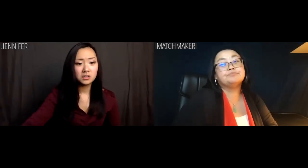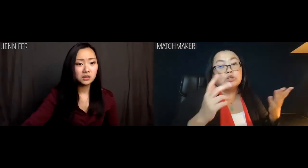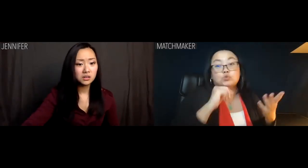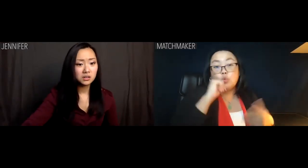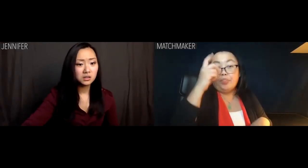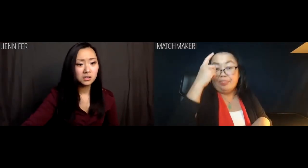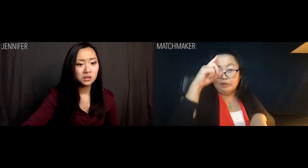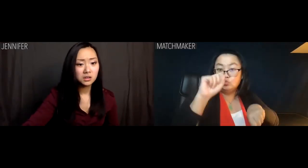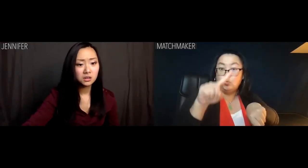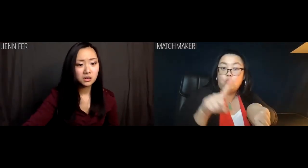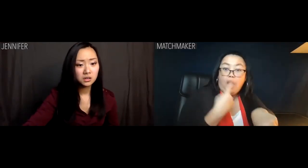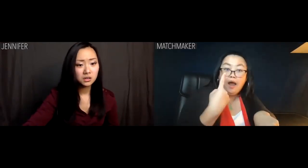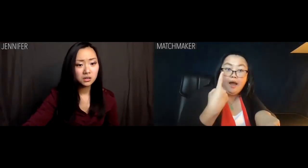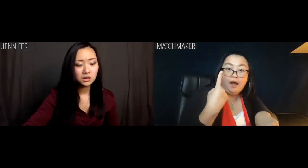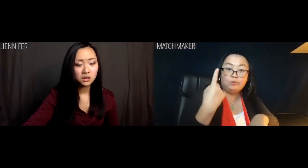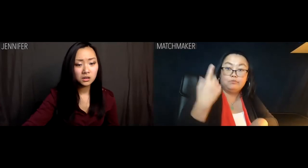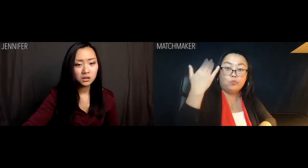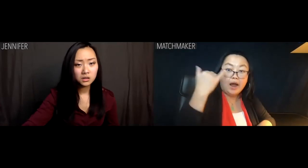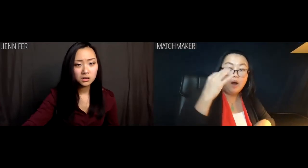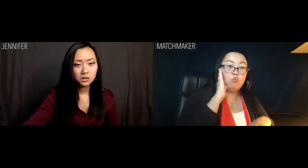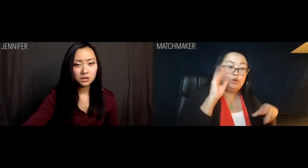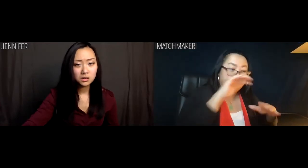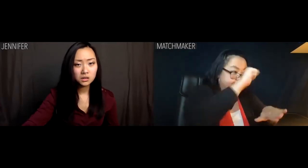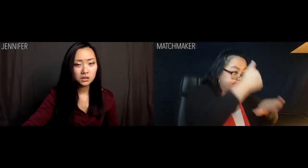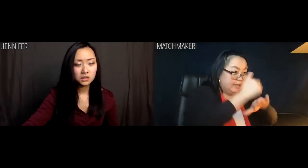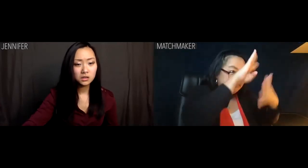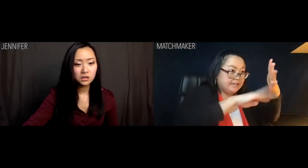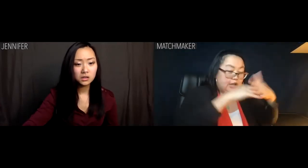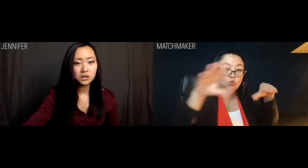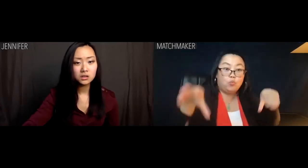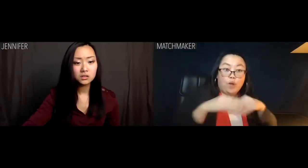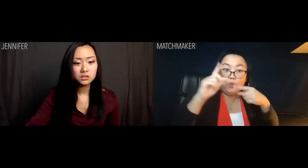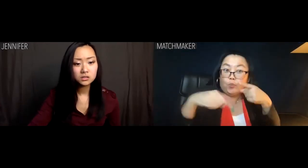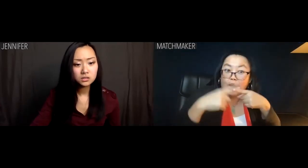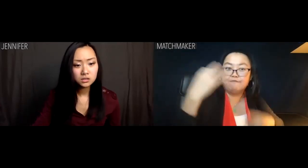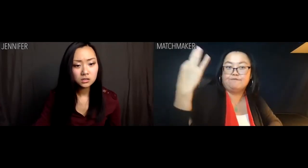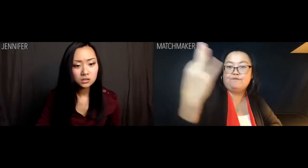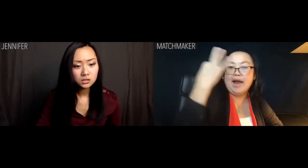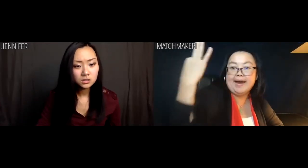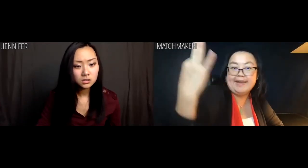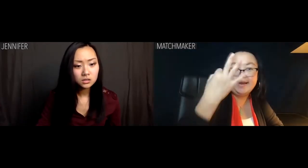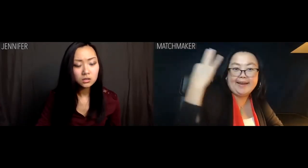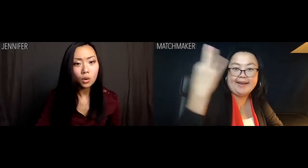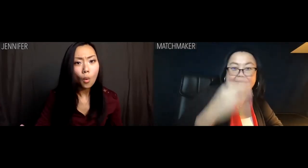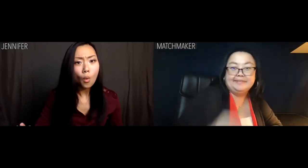Matchmaker: Well, don't think too long. I've scheduled the wedding for Friday.